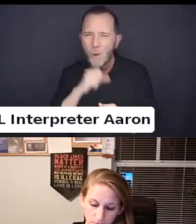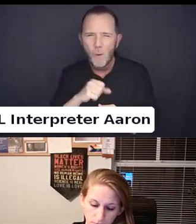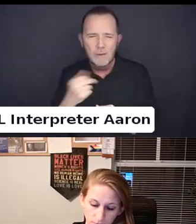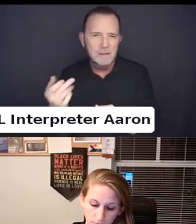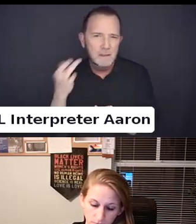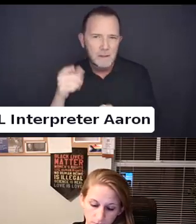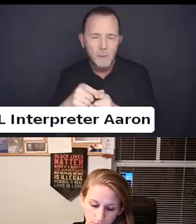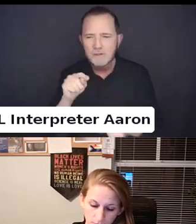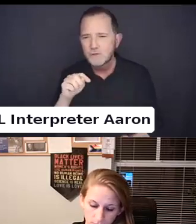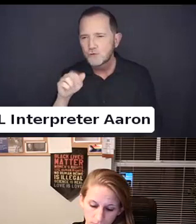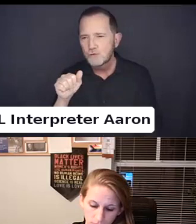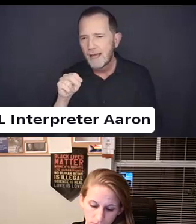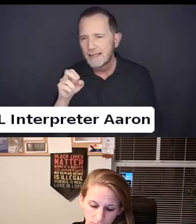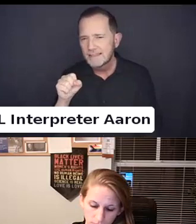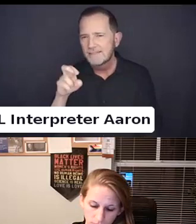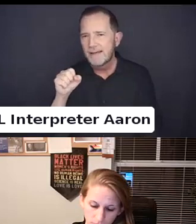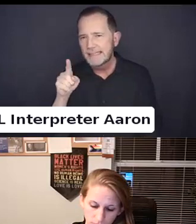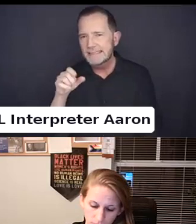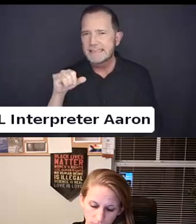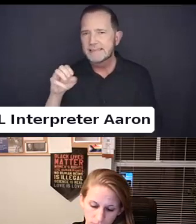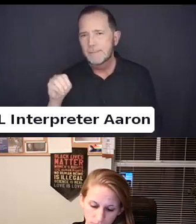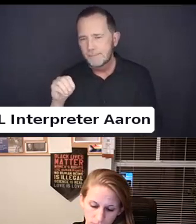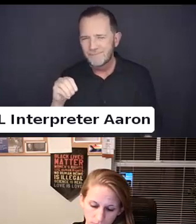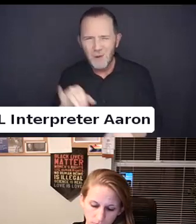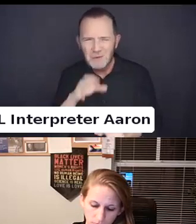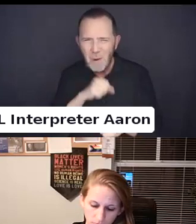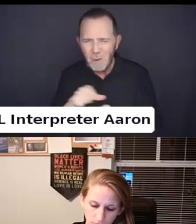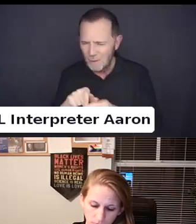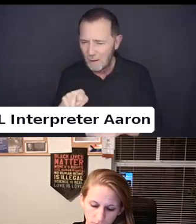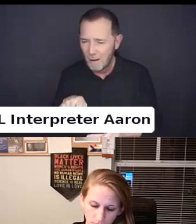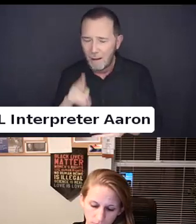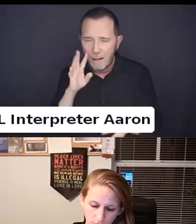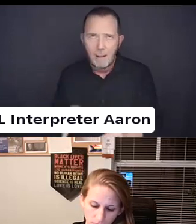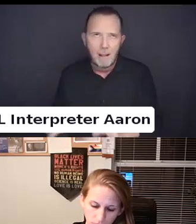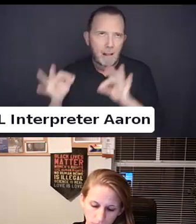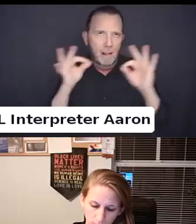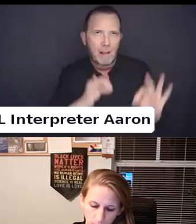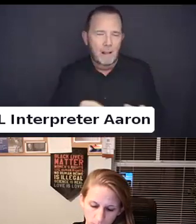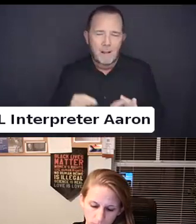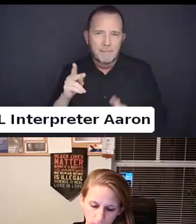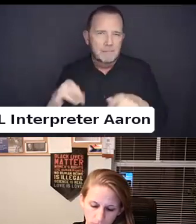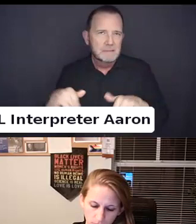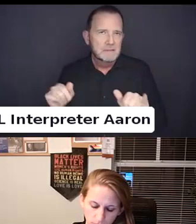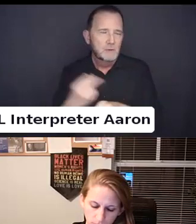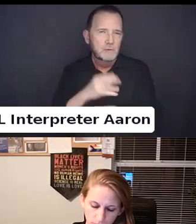it and roll your eyes how much it does not apply. I think about a lot of the ideas.